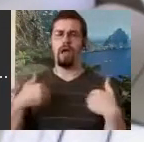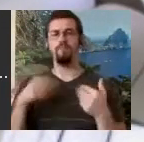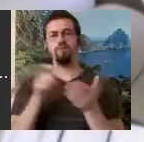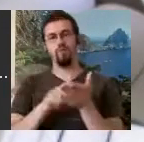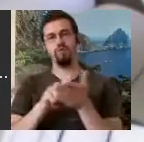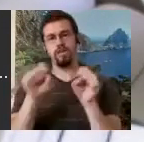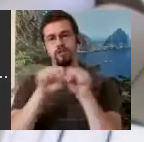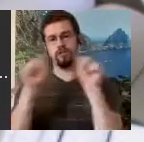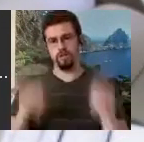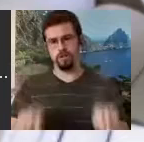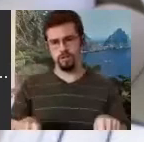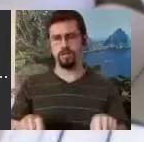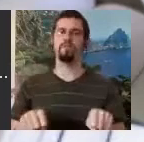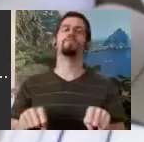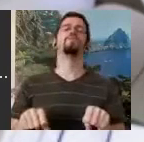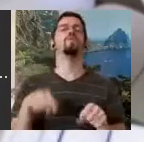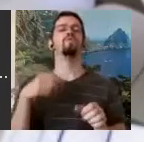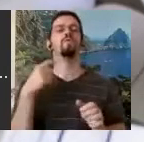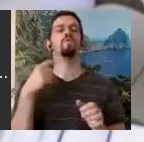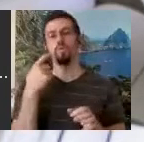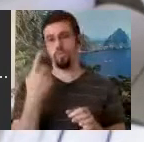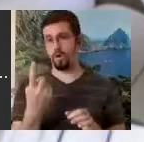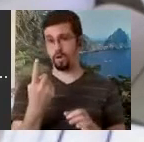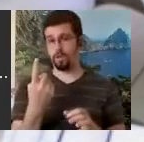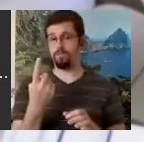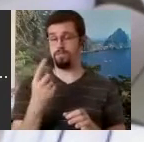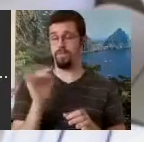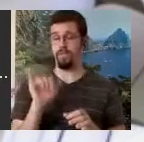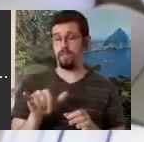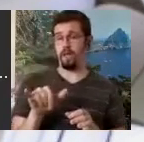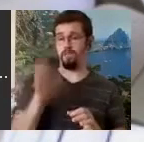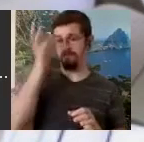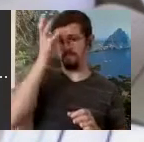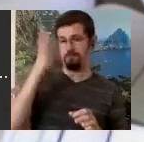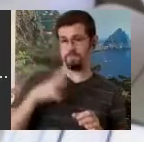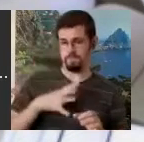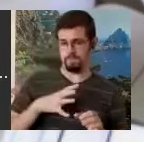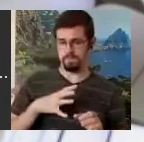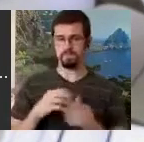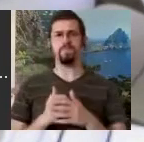them was Friedrich Albert Zorn's and it just happens that his writing system is